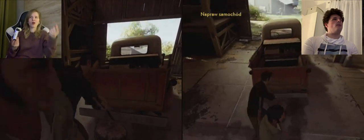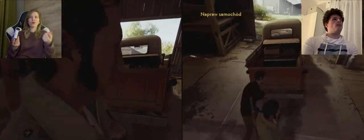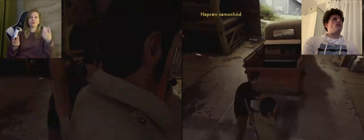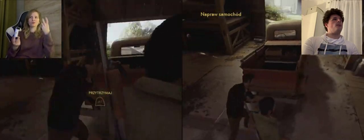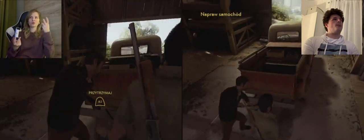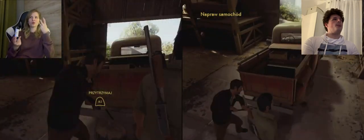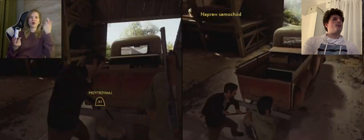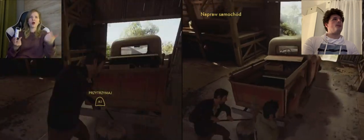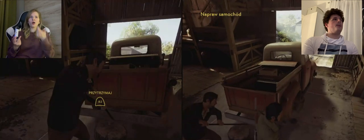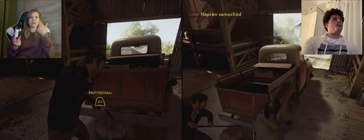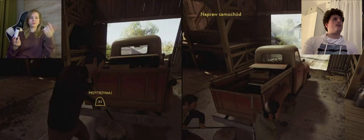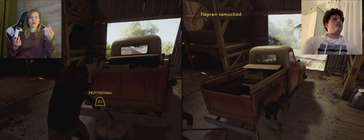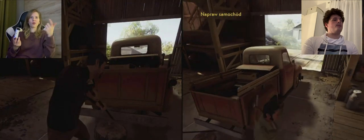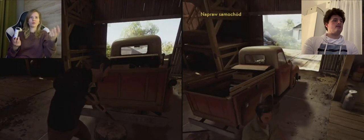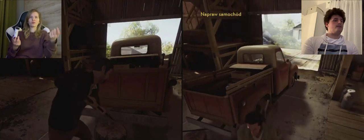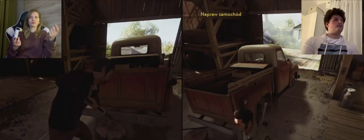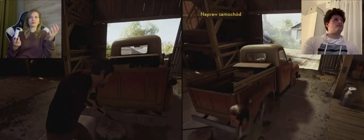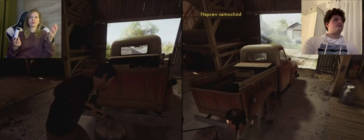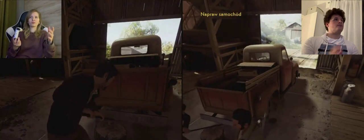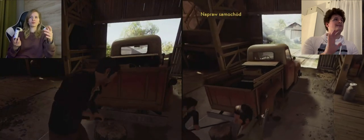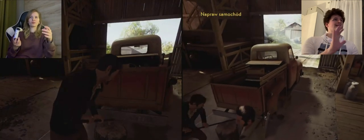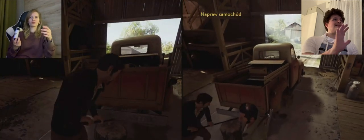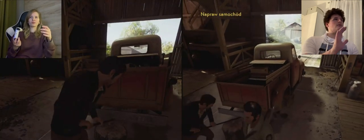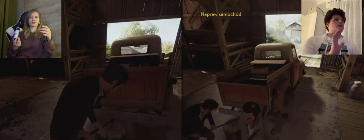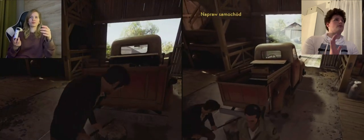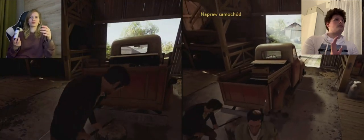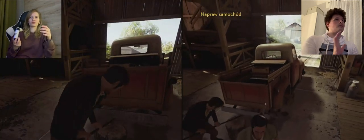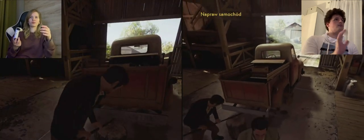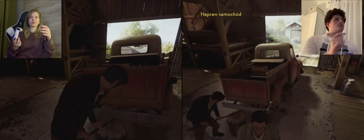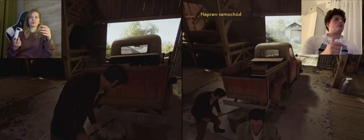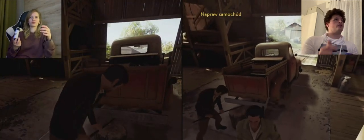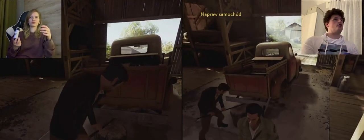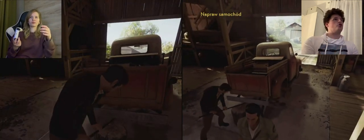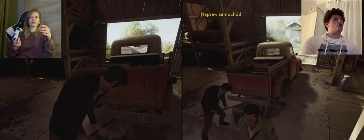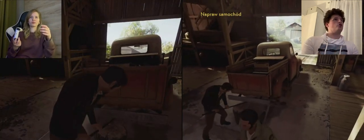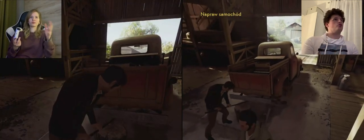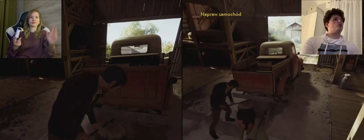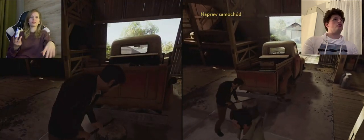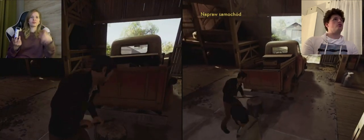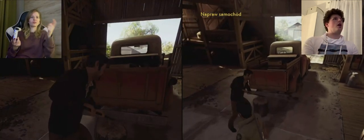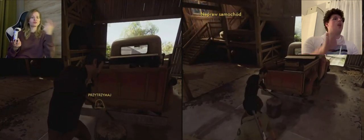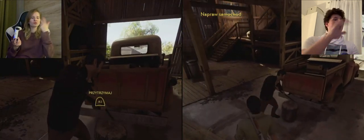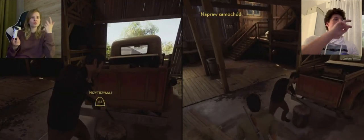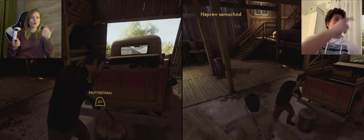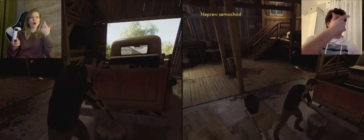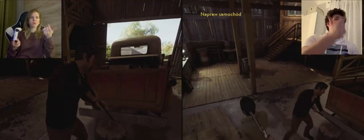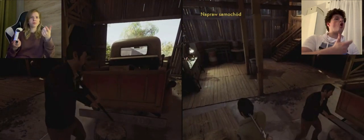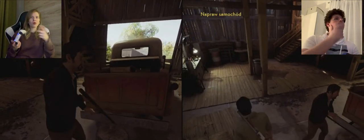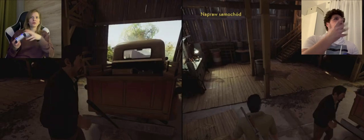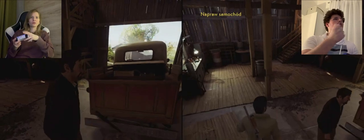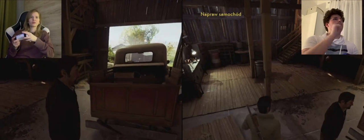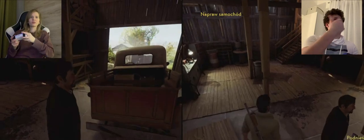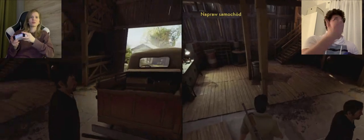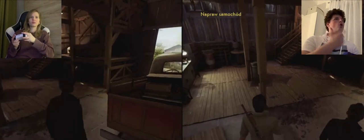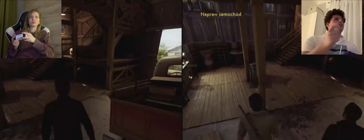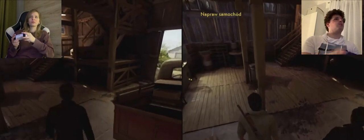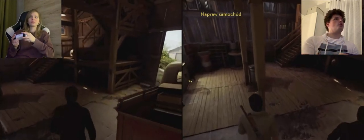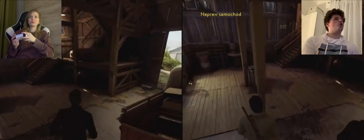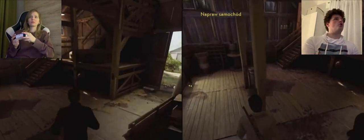K: we have to look for a tire A: aaa let's find the tires first